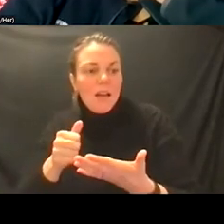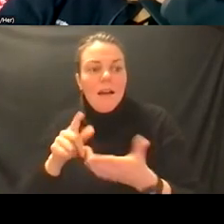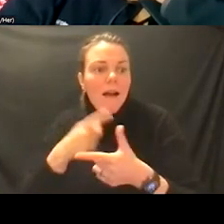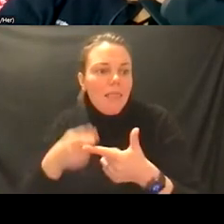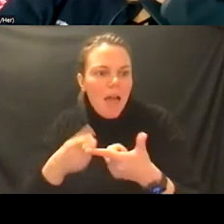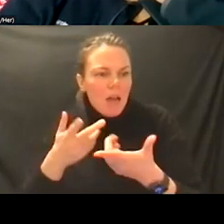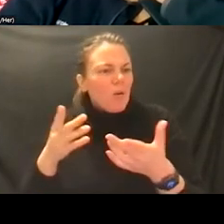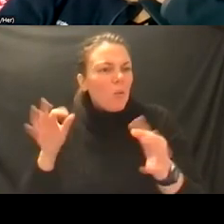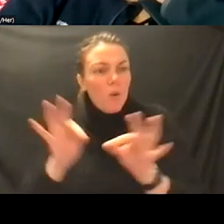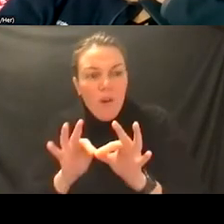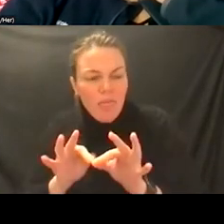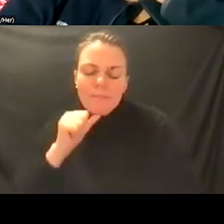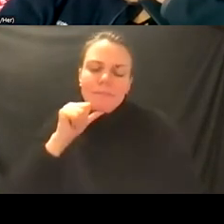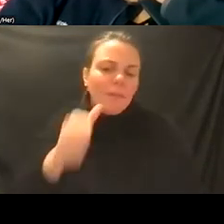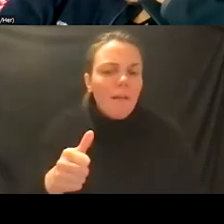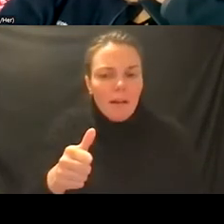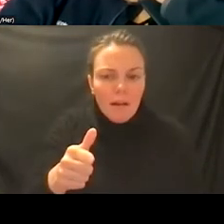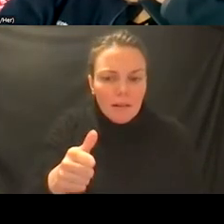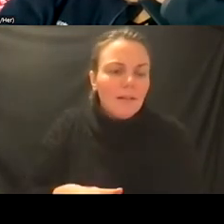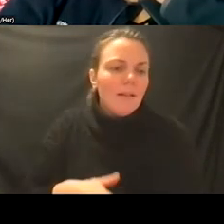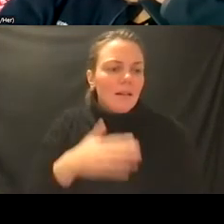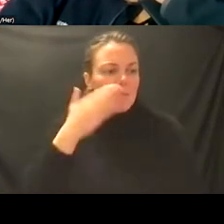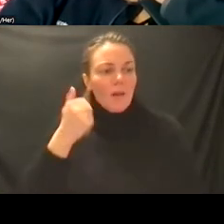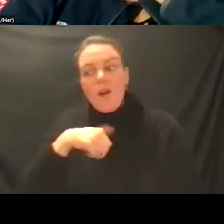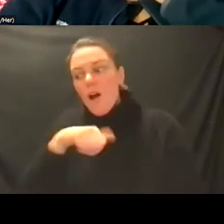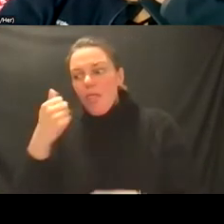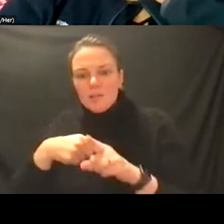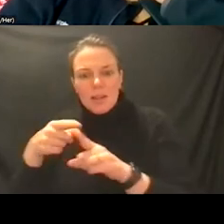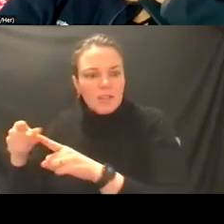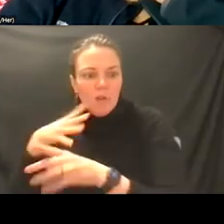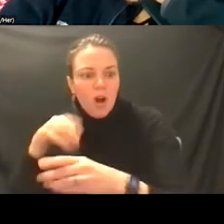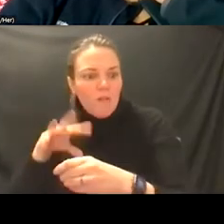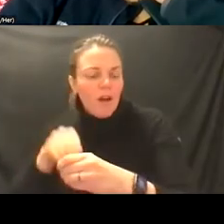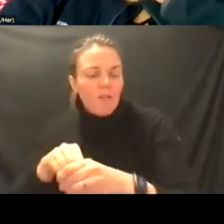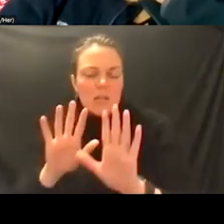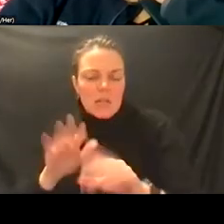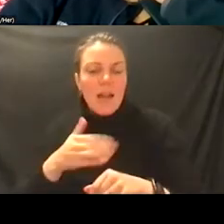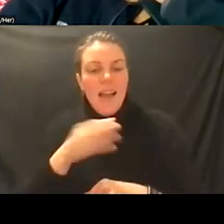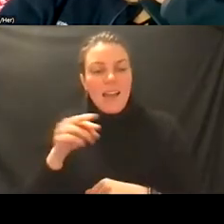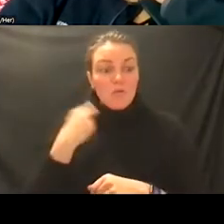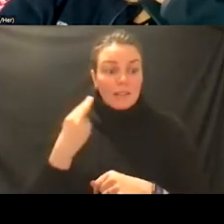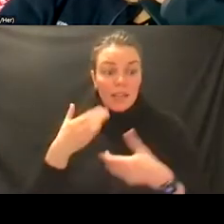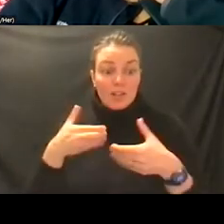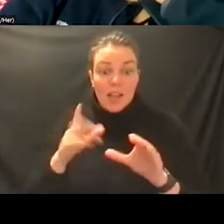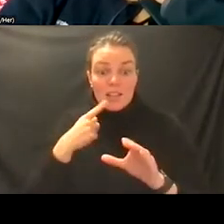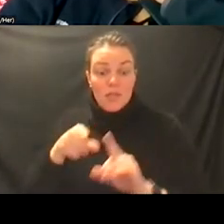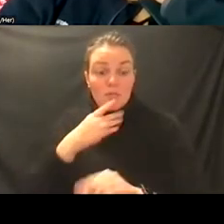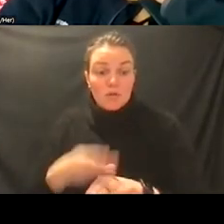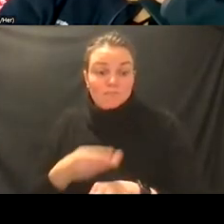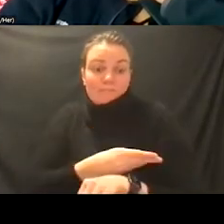in the other of other specialties and uh maybe even risk the chance that other patients might